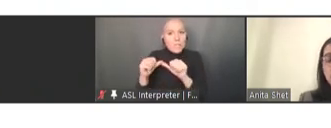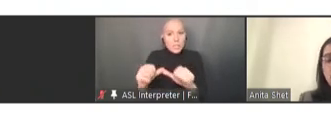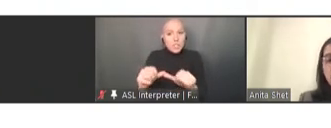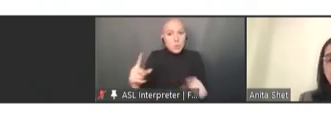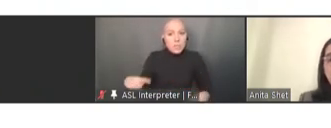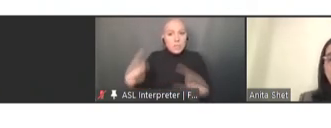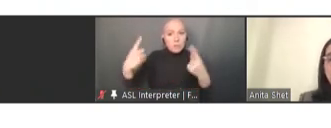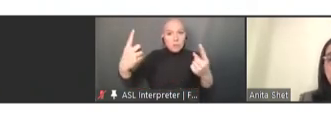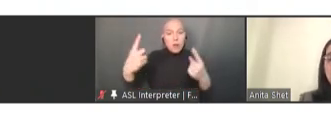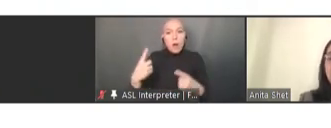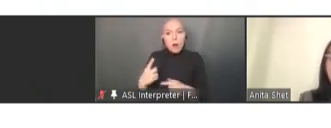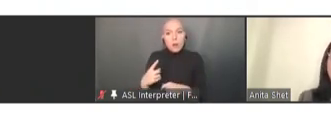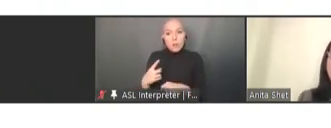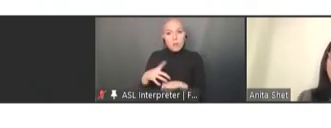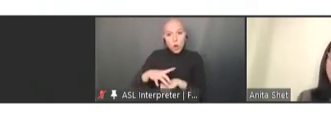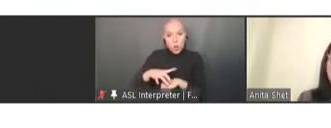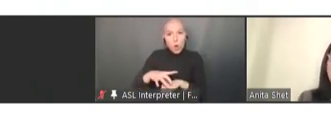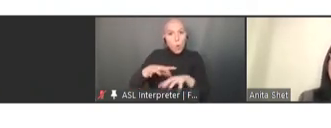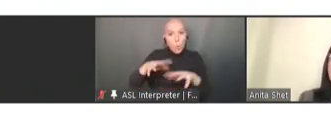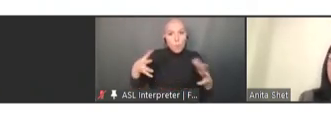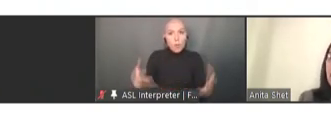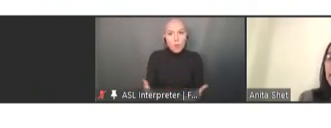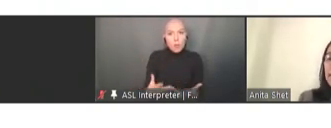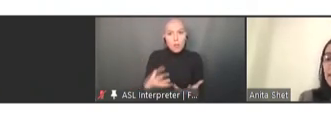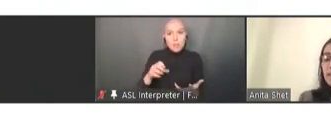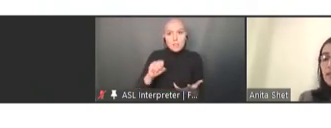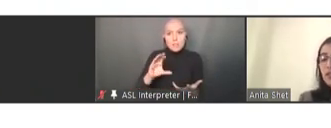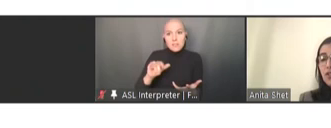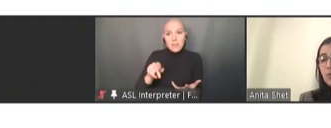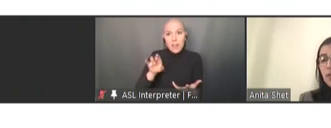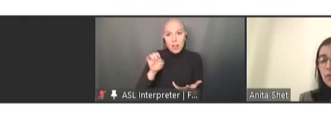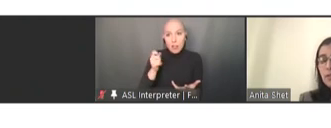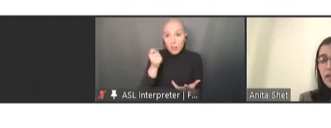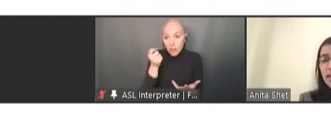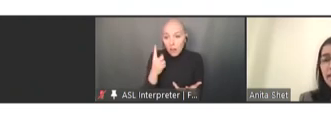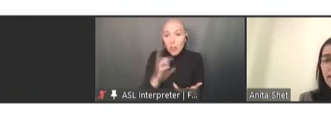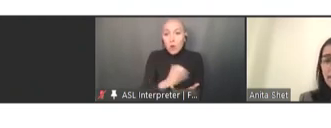have -- the coverage has actually slipped back 10 years to 2009 levels.